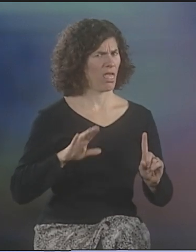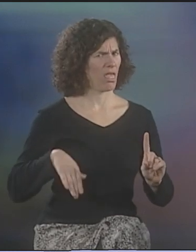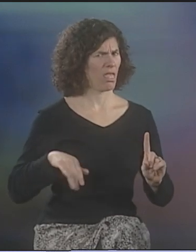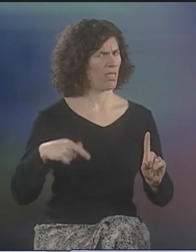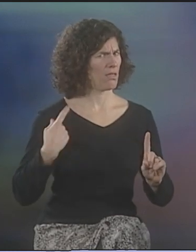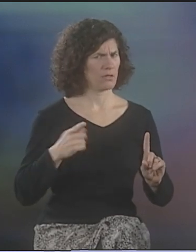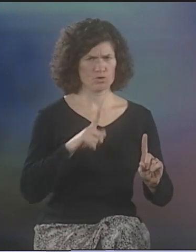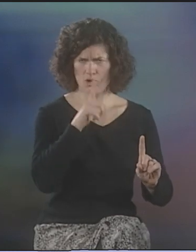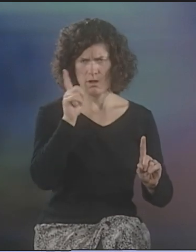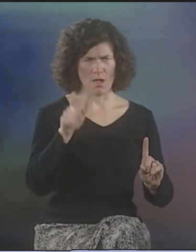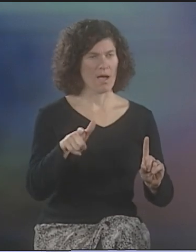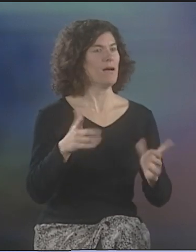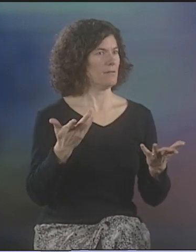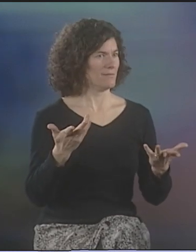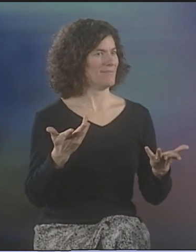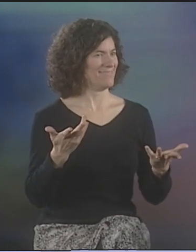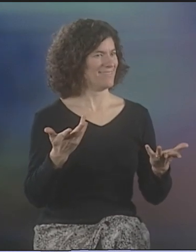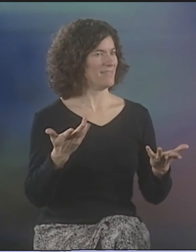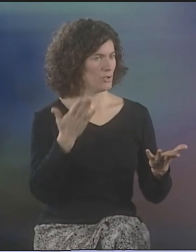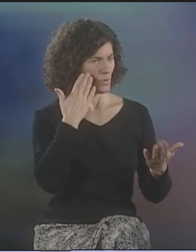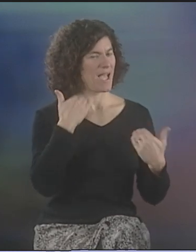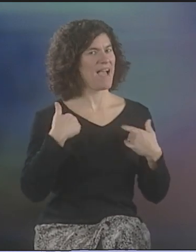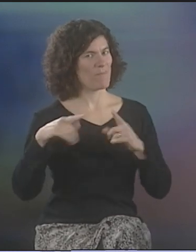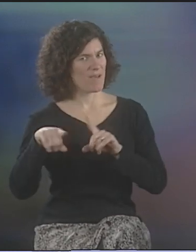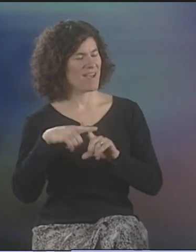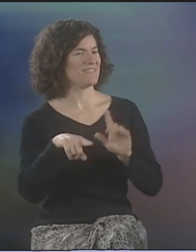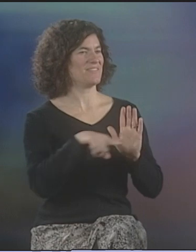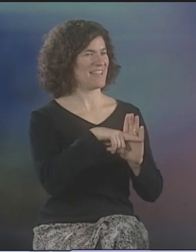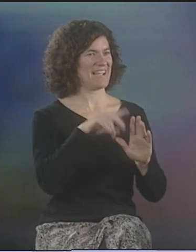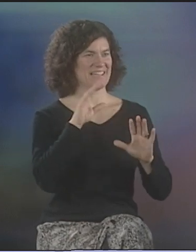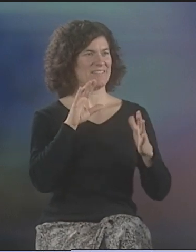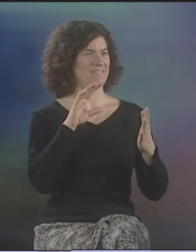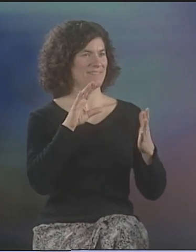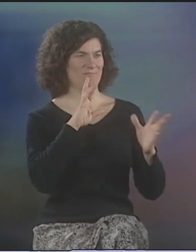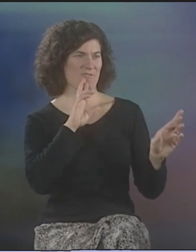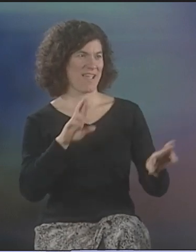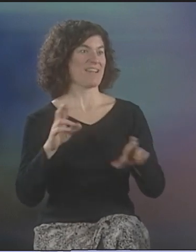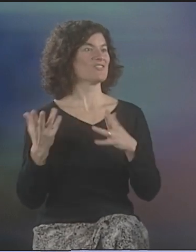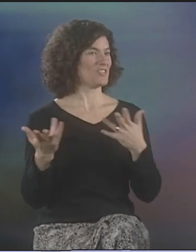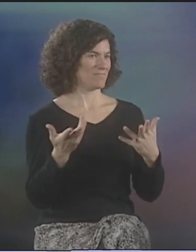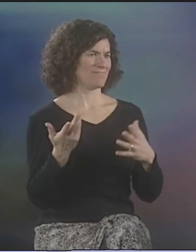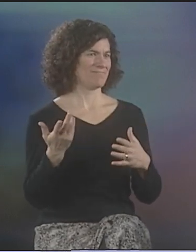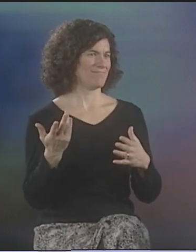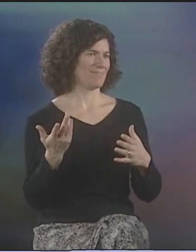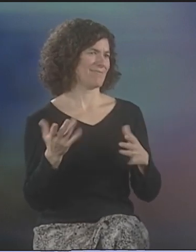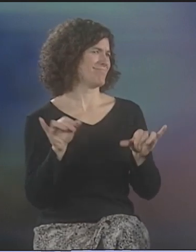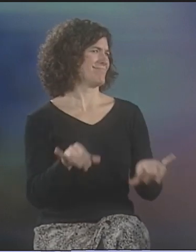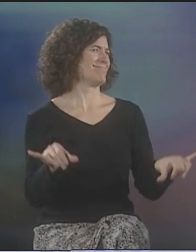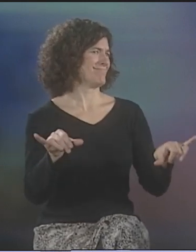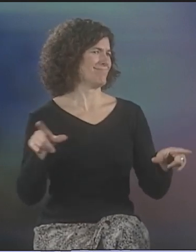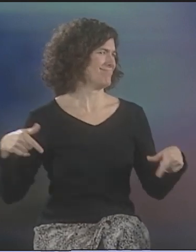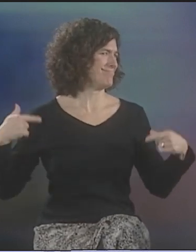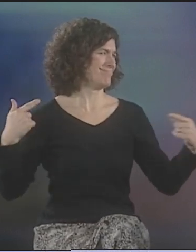AND OTHER PEOPLE ARE MORE TREPIDATIOUS AND FEEL YOU SHOULDN'T GO THERE. SO, THERE IS ALWAYS, YOU KNOW,